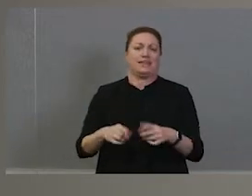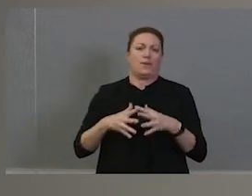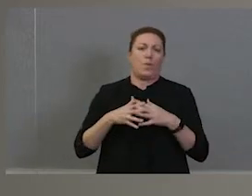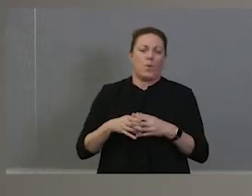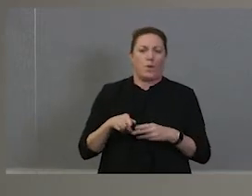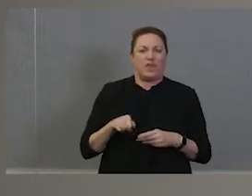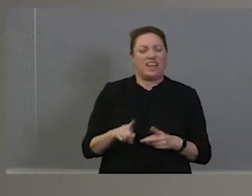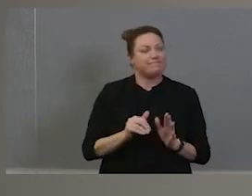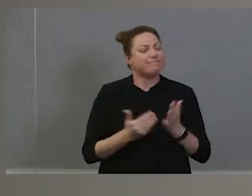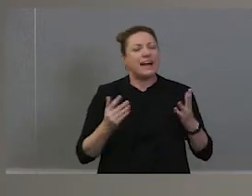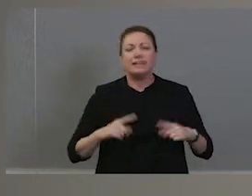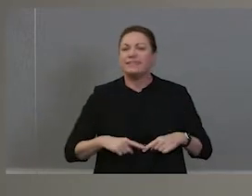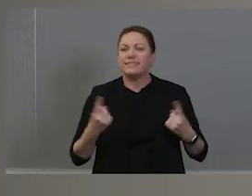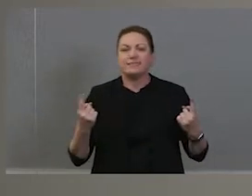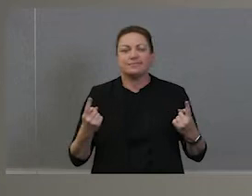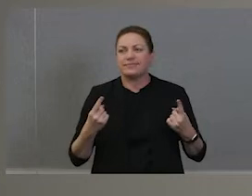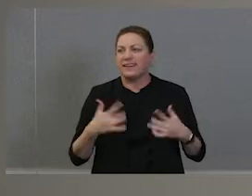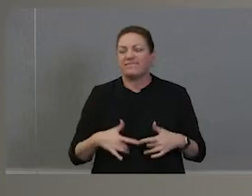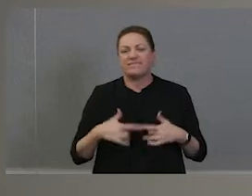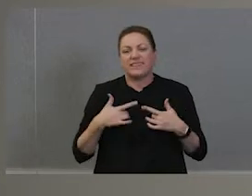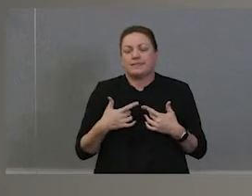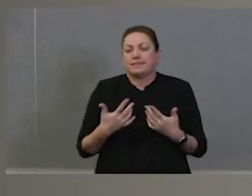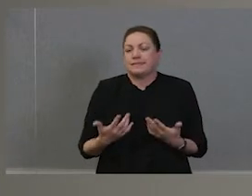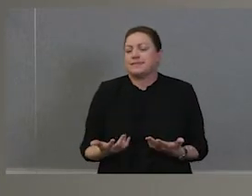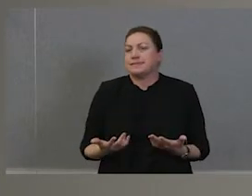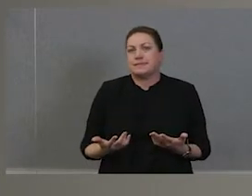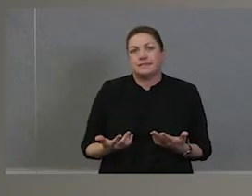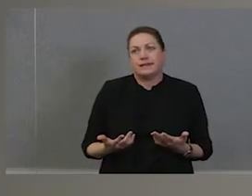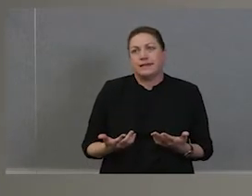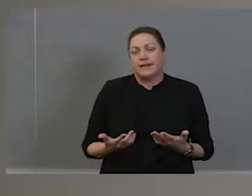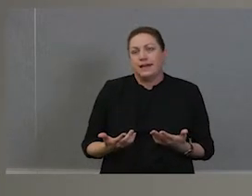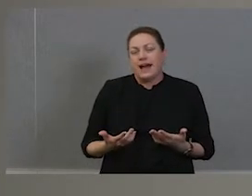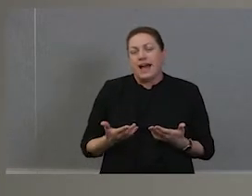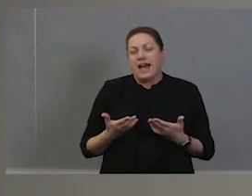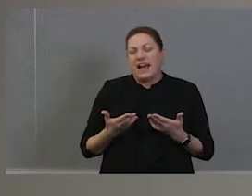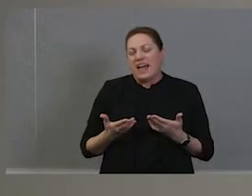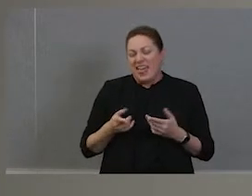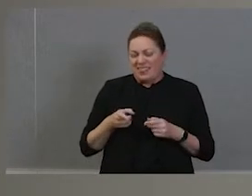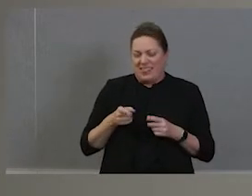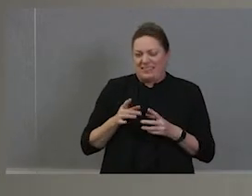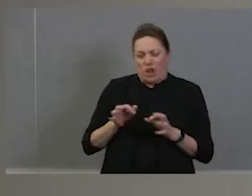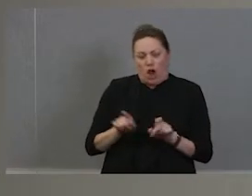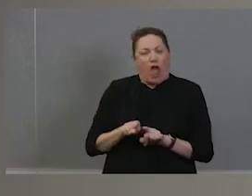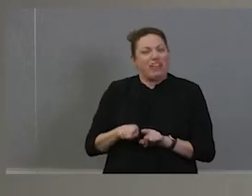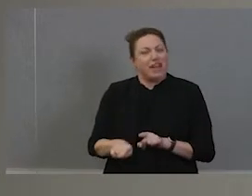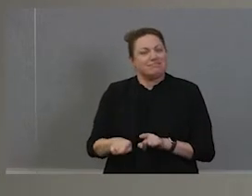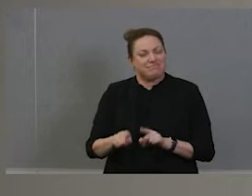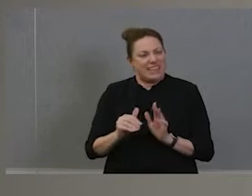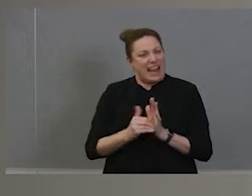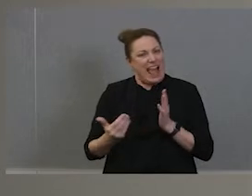now I feel that boldness has faded and we need that to come back. Now.